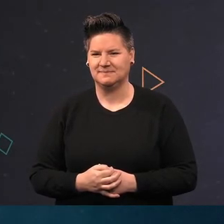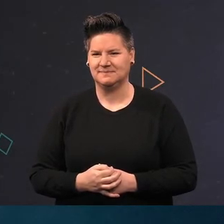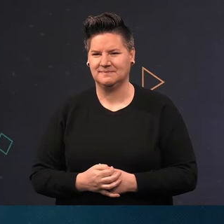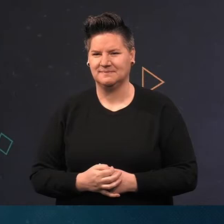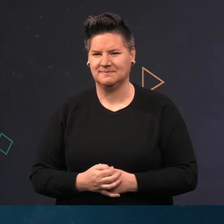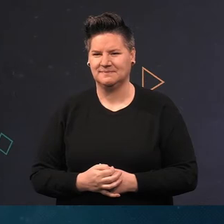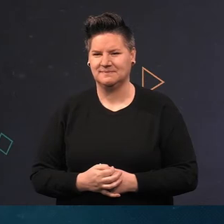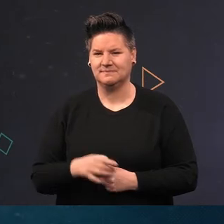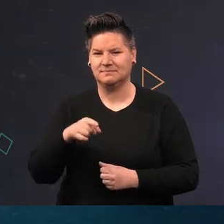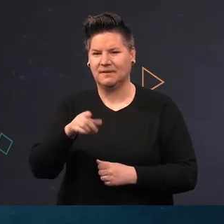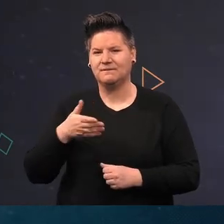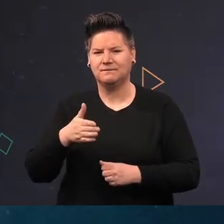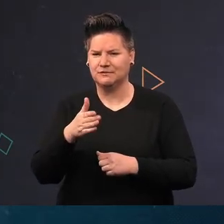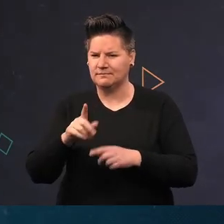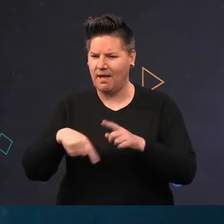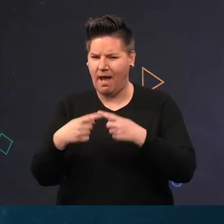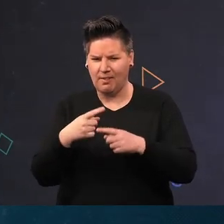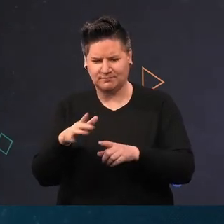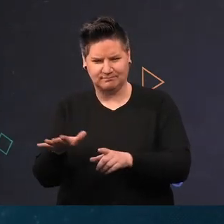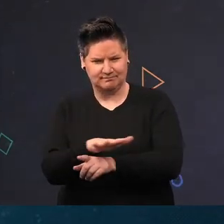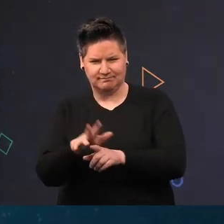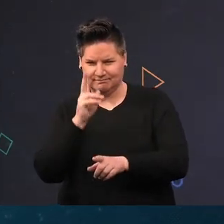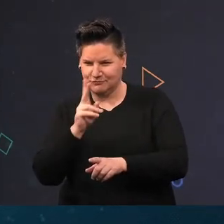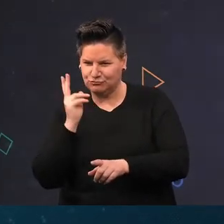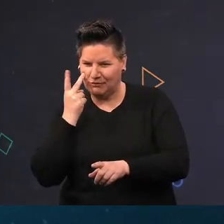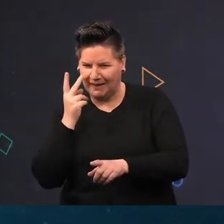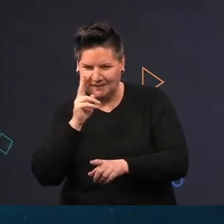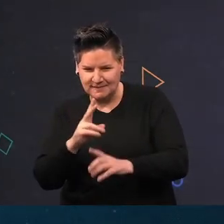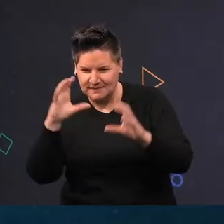Fish are always tricky, especially when they dart across your path like this flatfish, a Flounder.